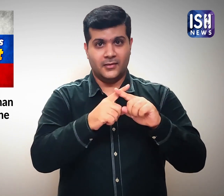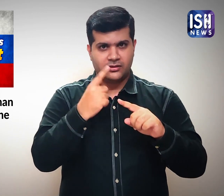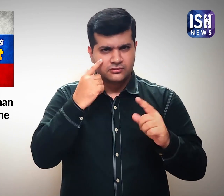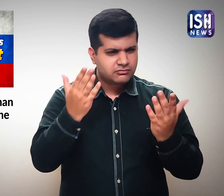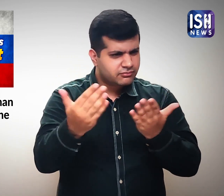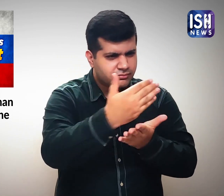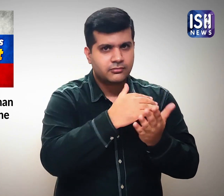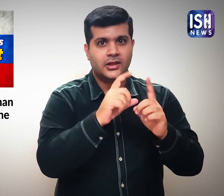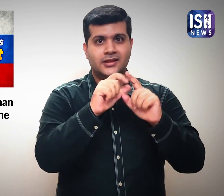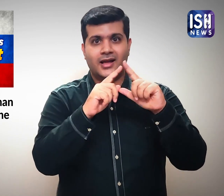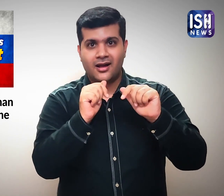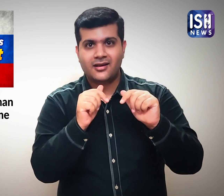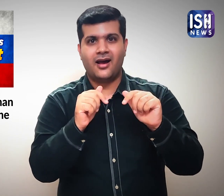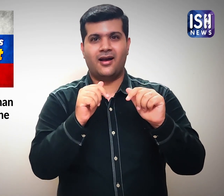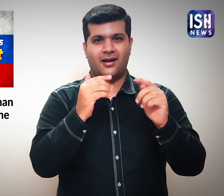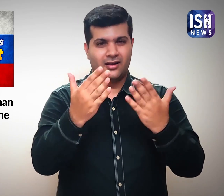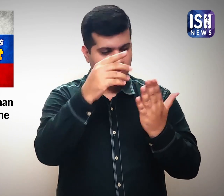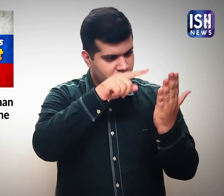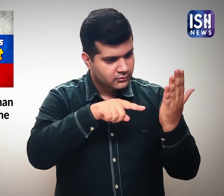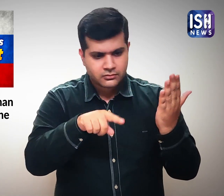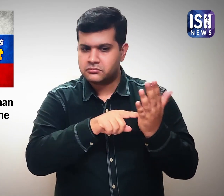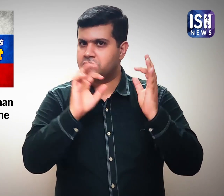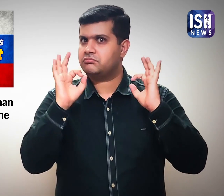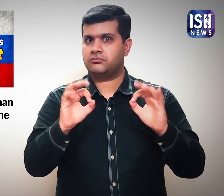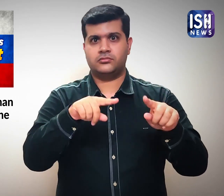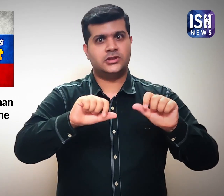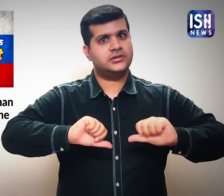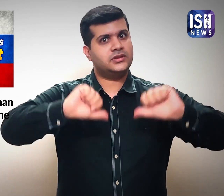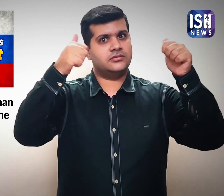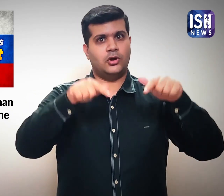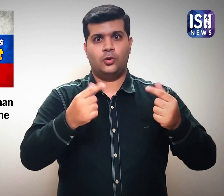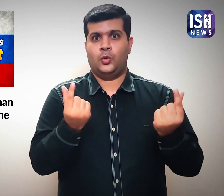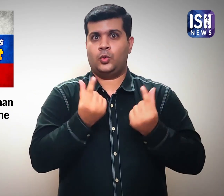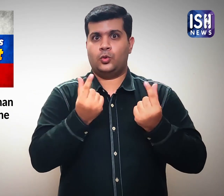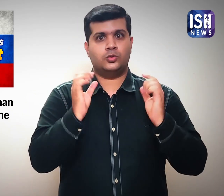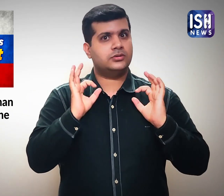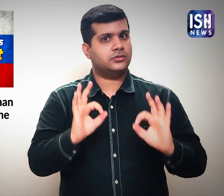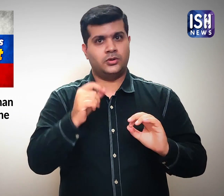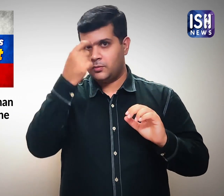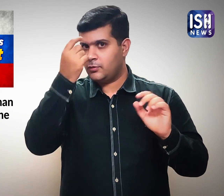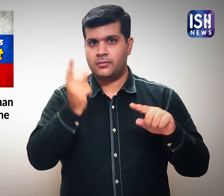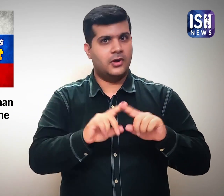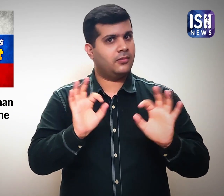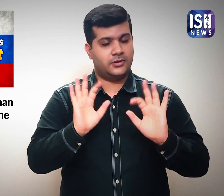The Data shows successful results, without any complications.